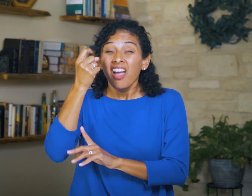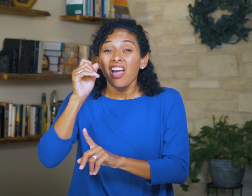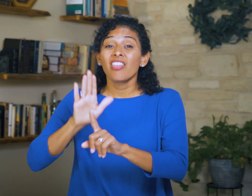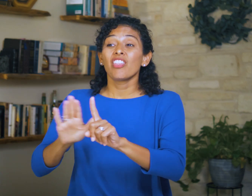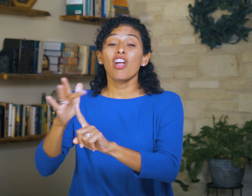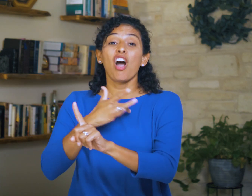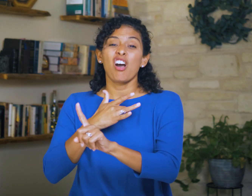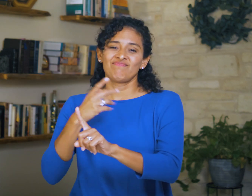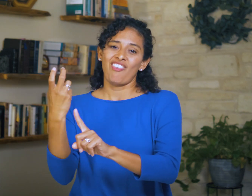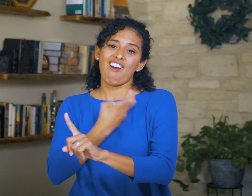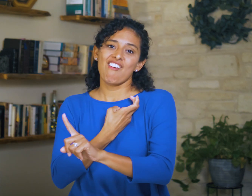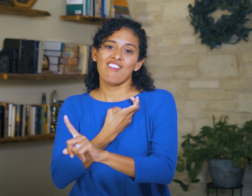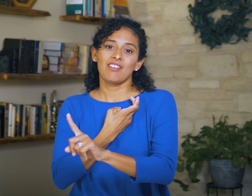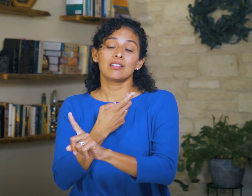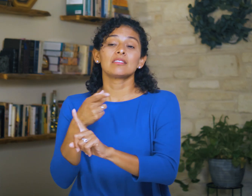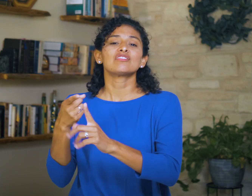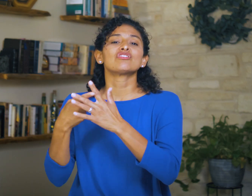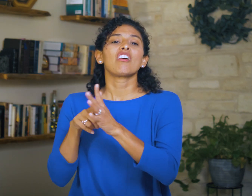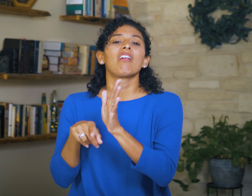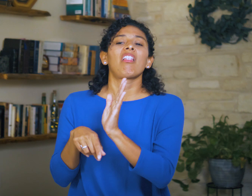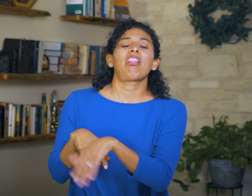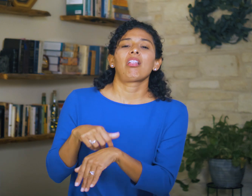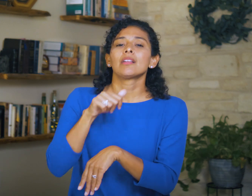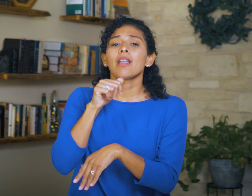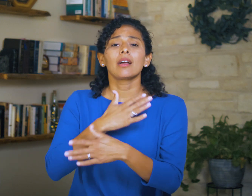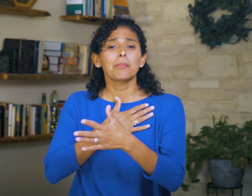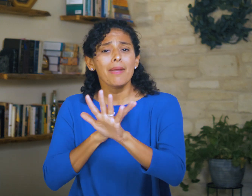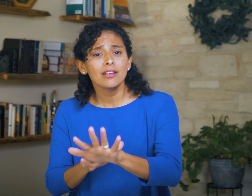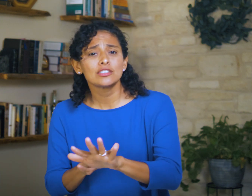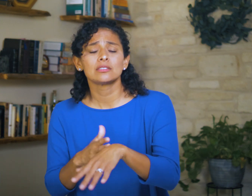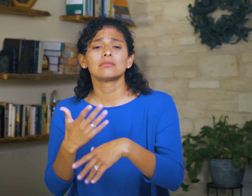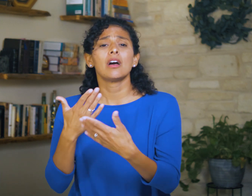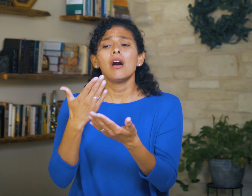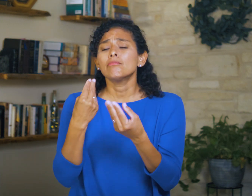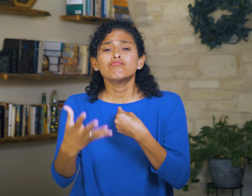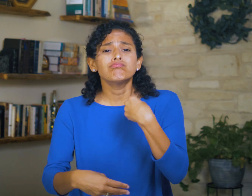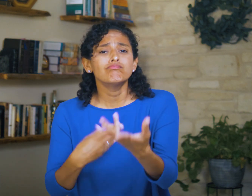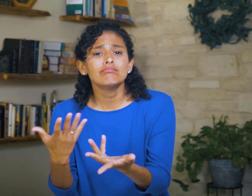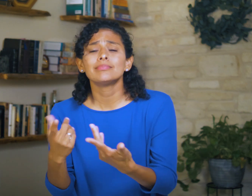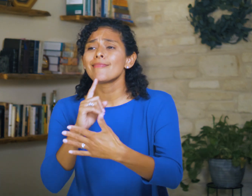but their hearts have grown calloused to God as they drift further from compassion, generosity,